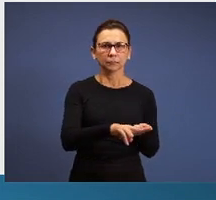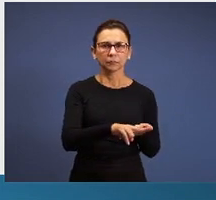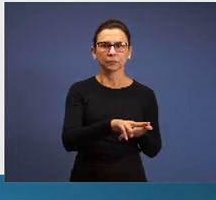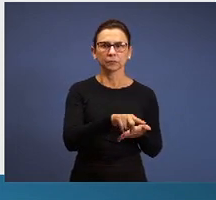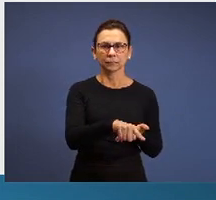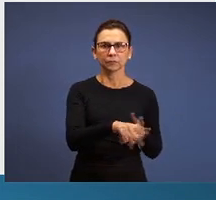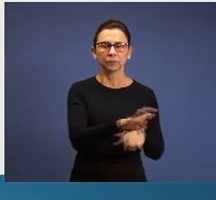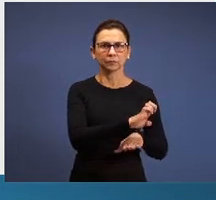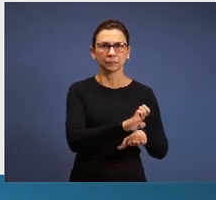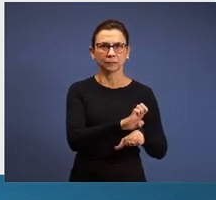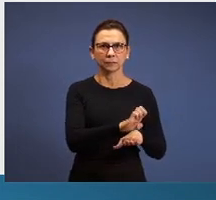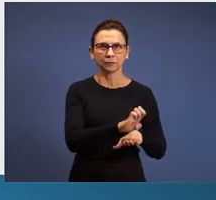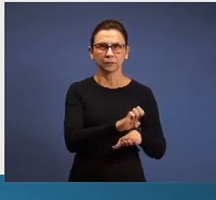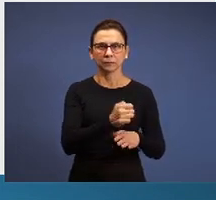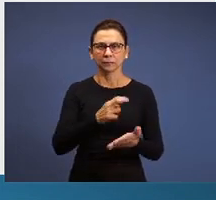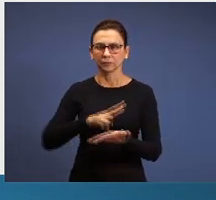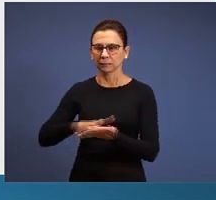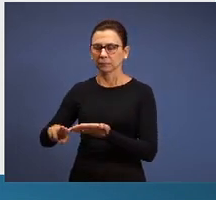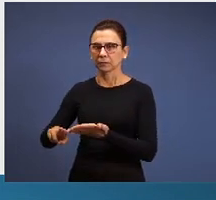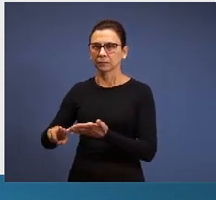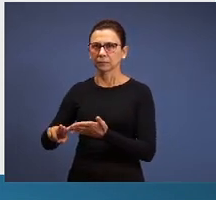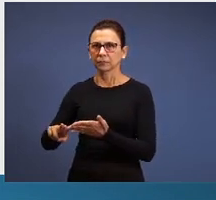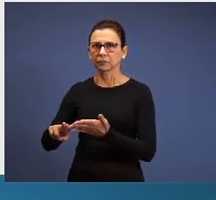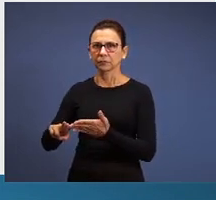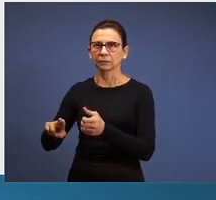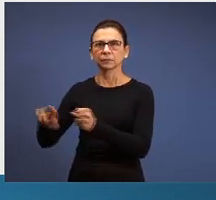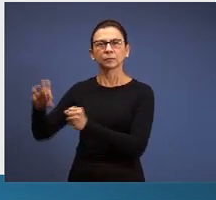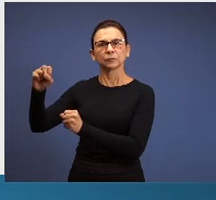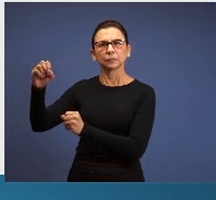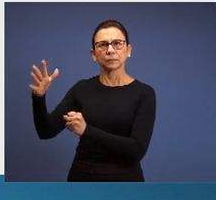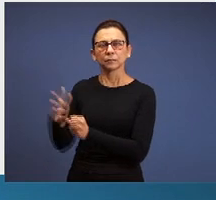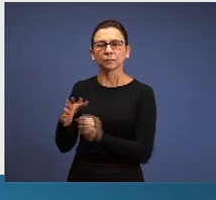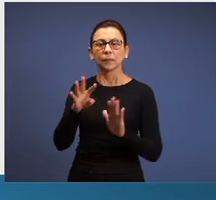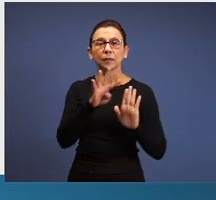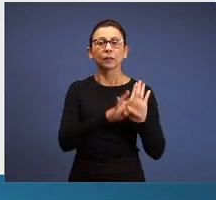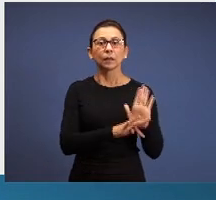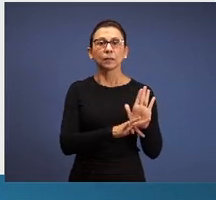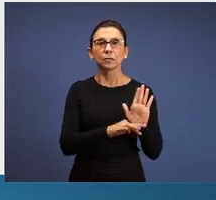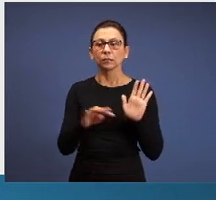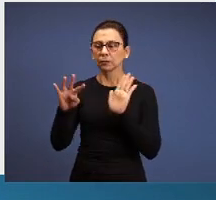about this subject in Ephesus; and which is the biblical text that speaks about this subject in